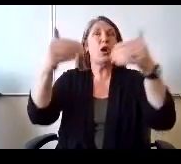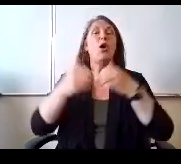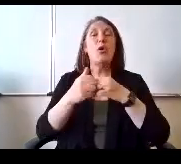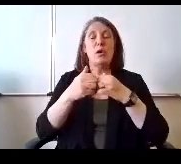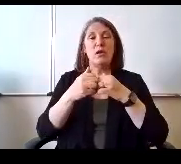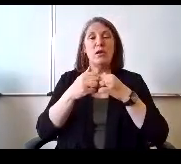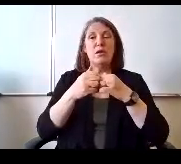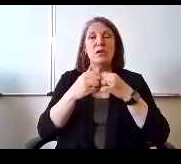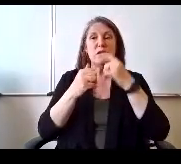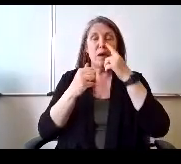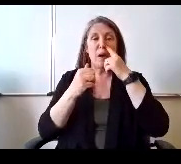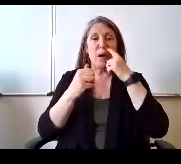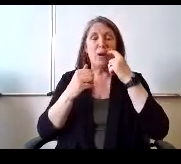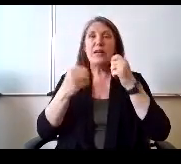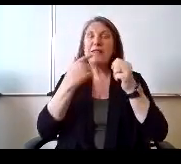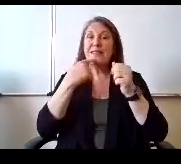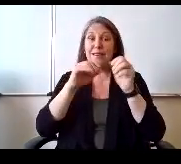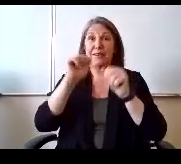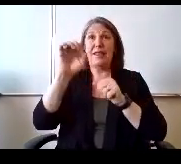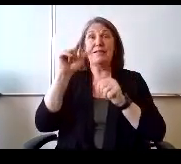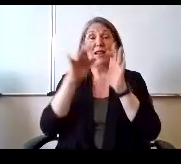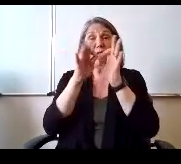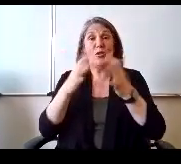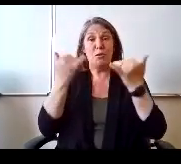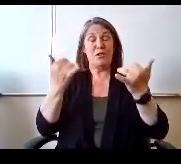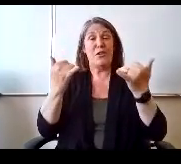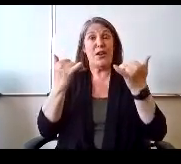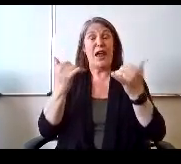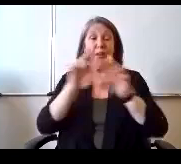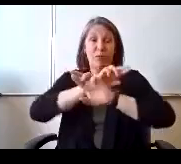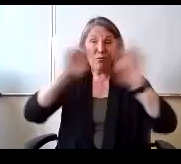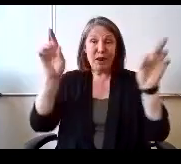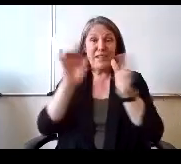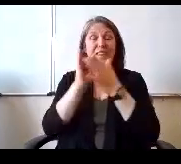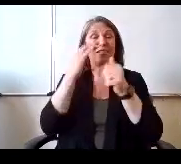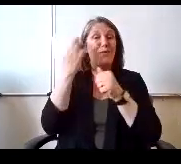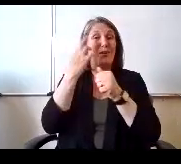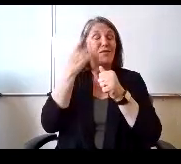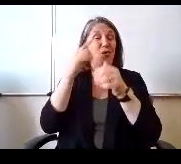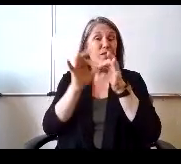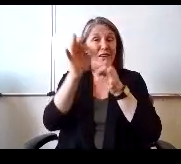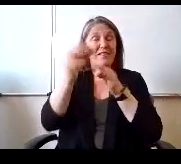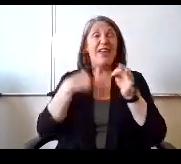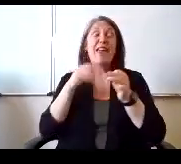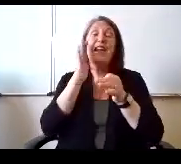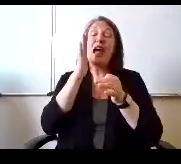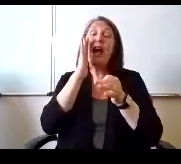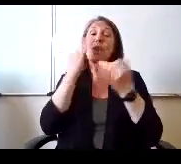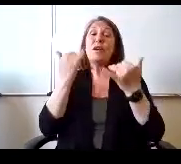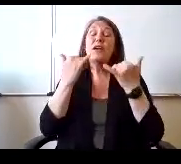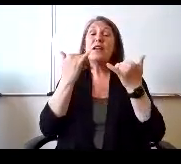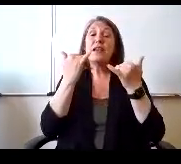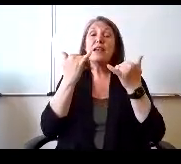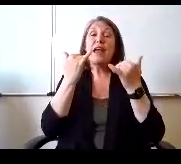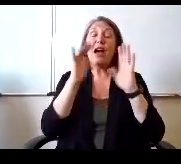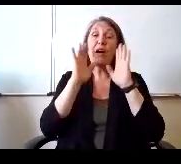So Mr. Cycle indicates that our ASL interpreters are now on line. That's what we were delayed for an I am going to defer to Mrs Cortez.